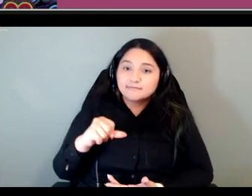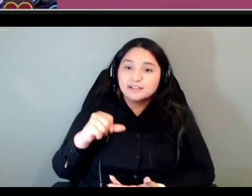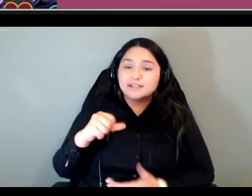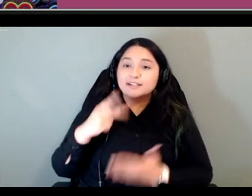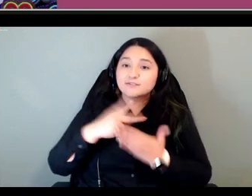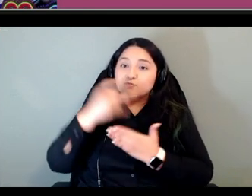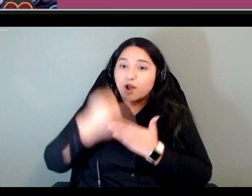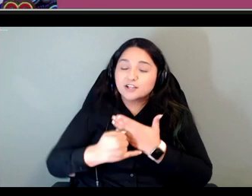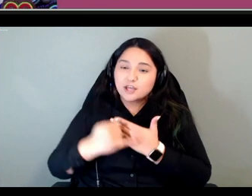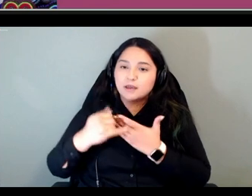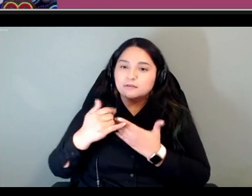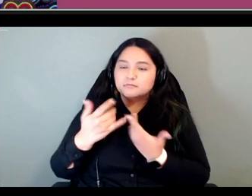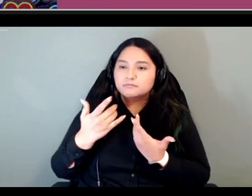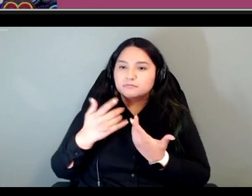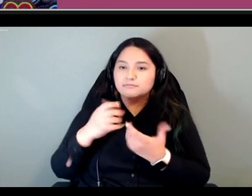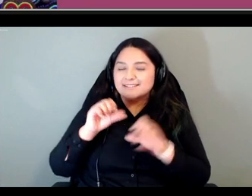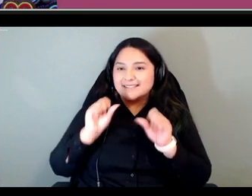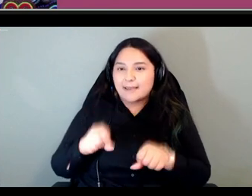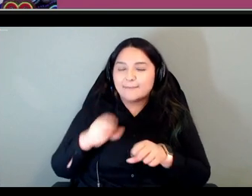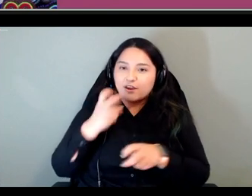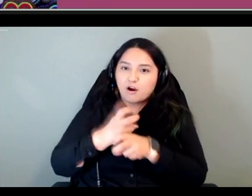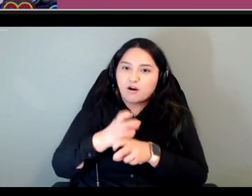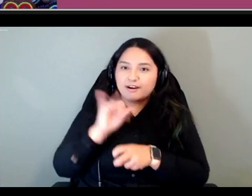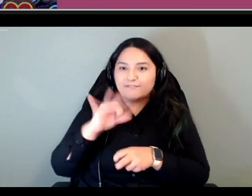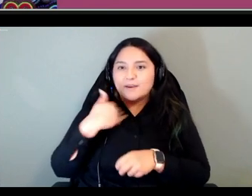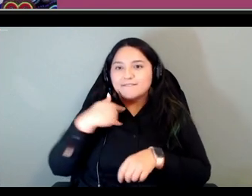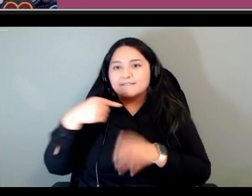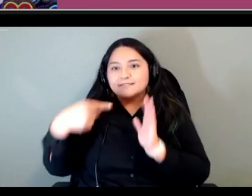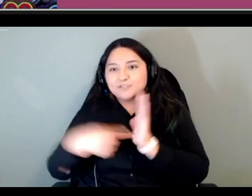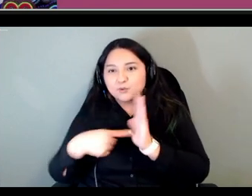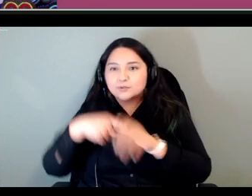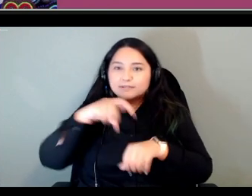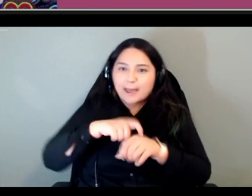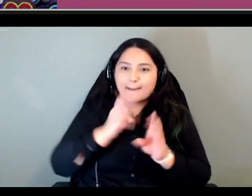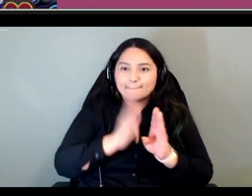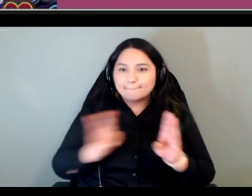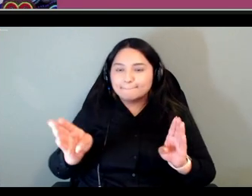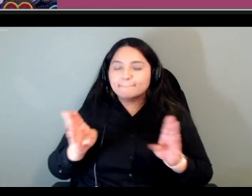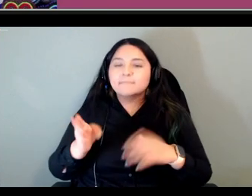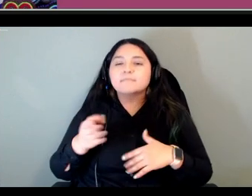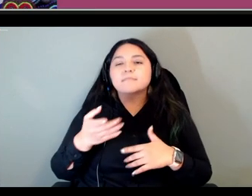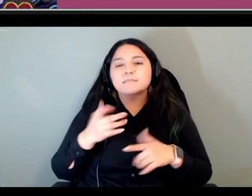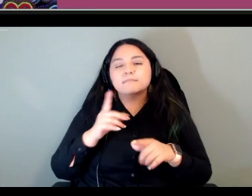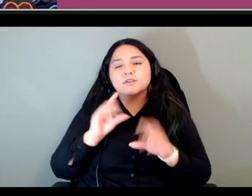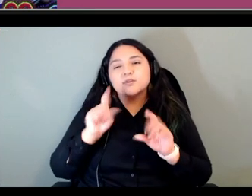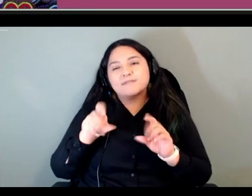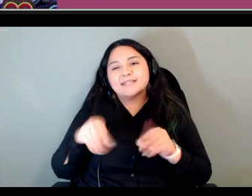particularly difficult but to really make sure that you give yourself enough time to